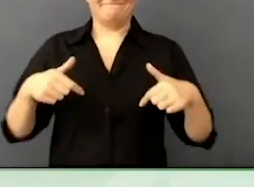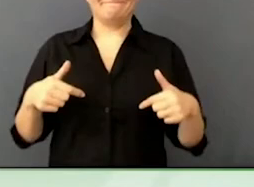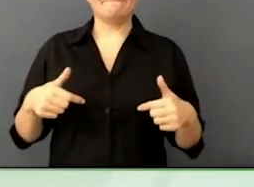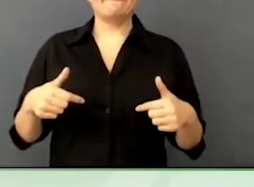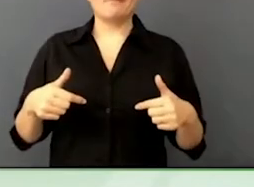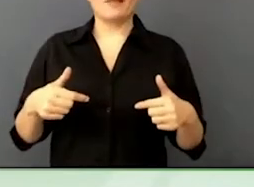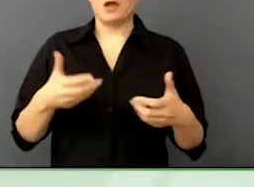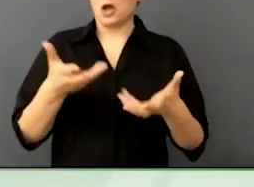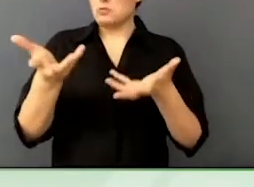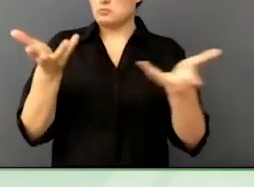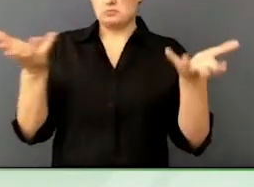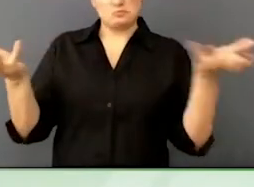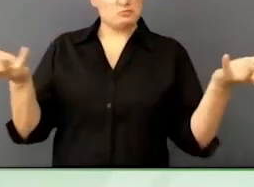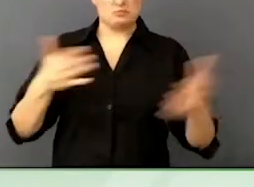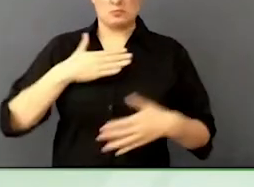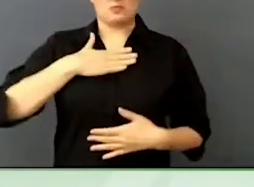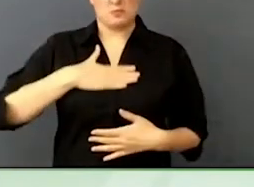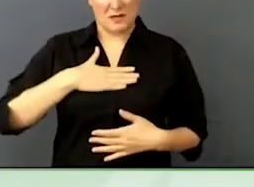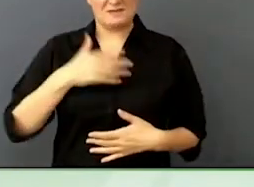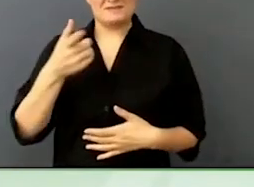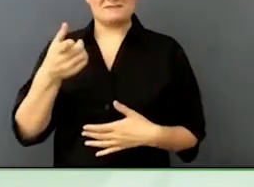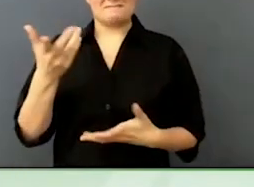I have had my rent, have you got a rent you would like to add?